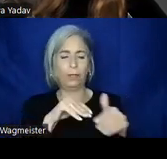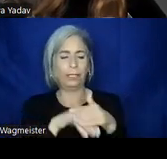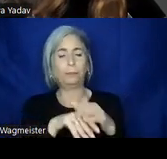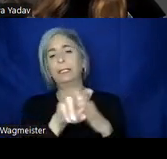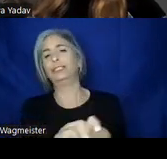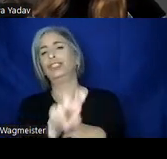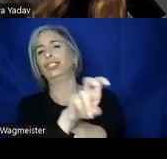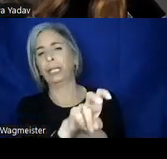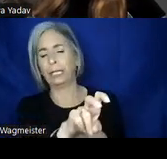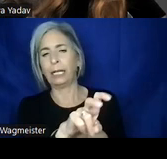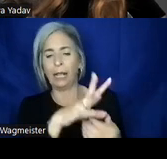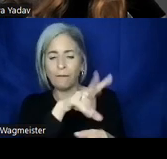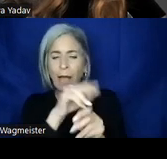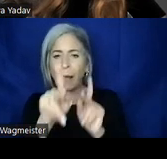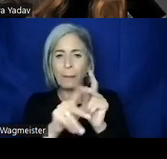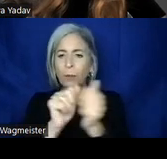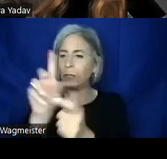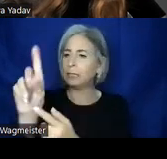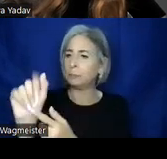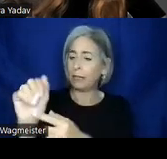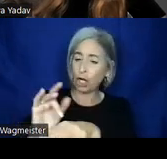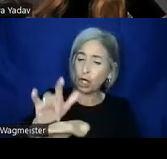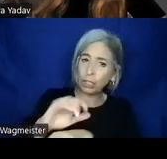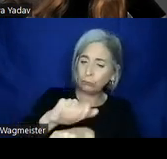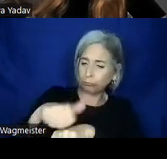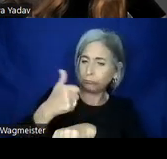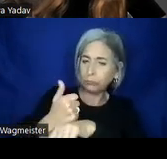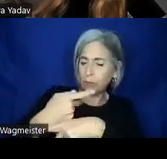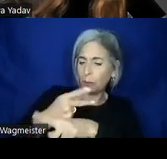and involve People with Disabilities early on in the product development life cycle.